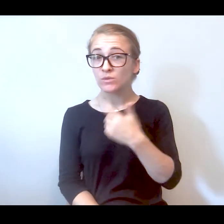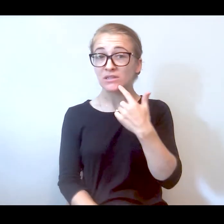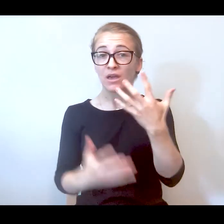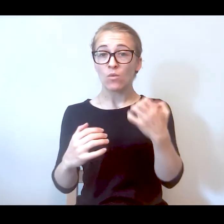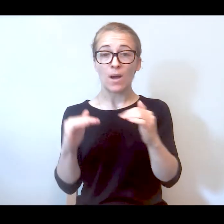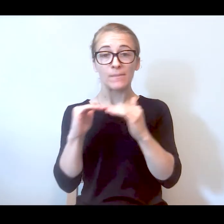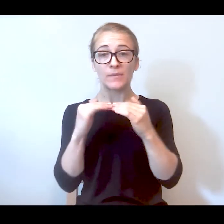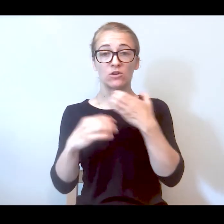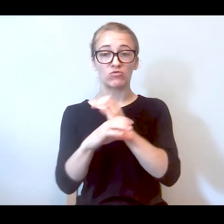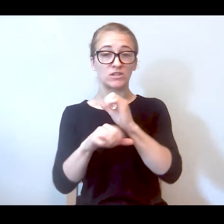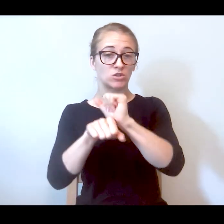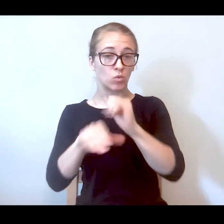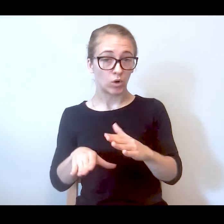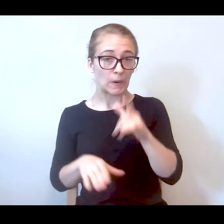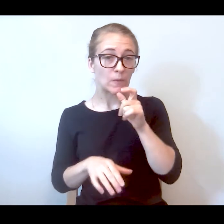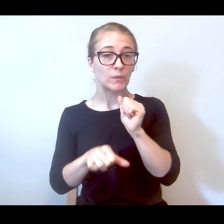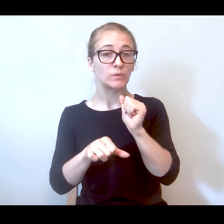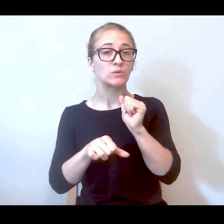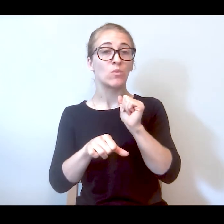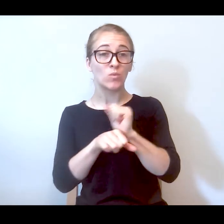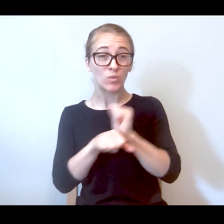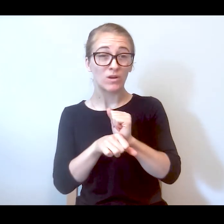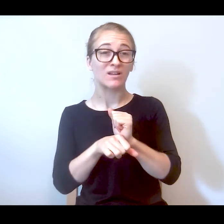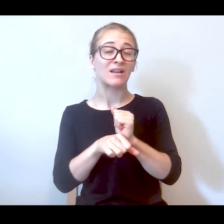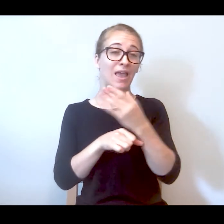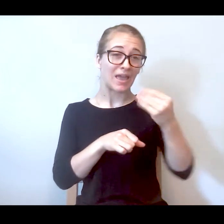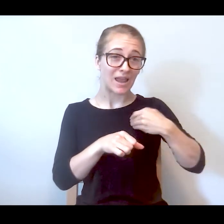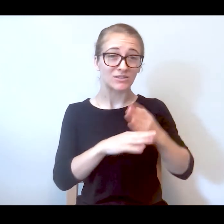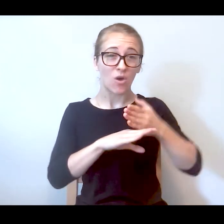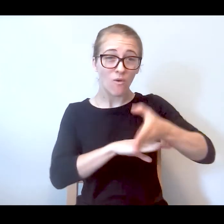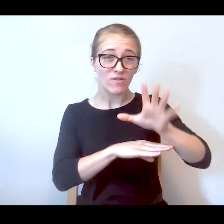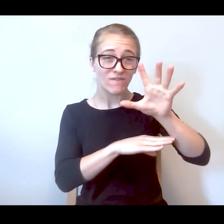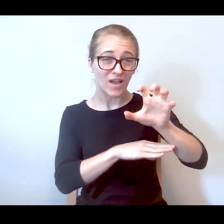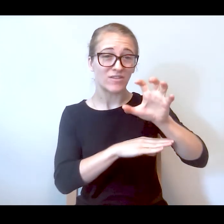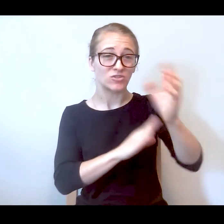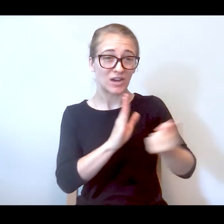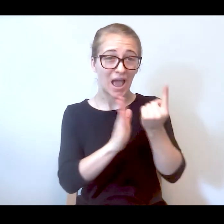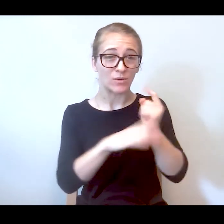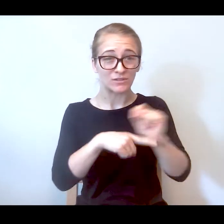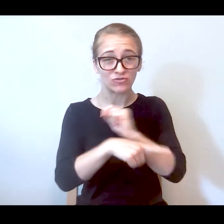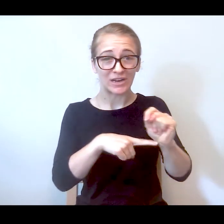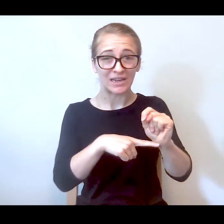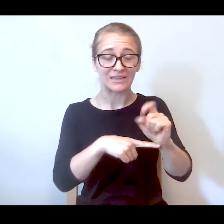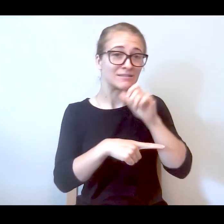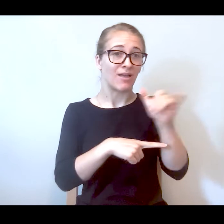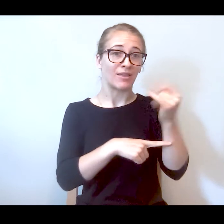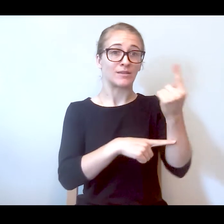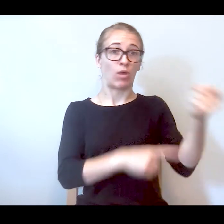worker who has received over 500 hours of training, so it's not just like we're throwing peers to the